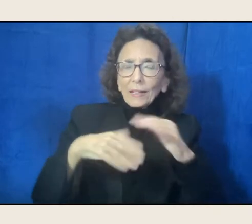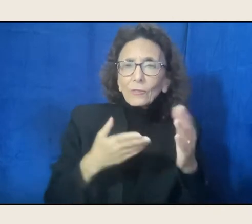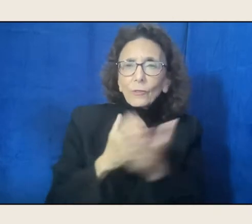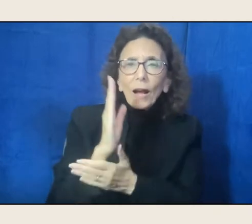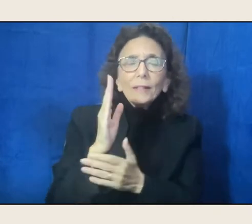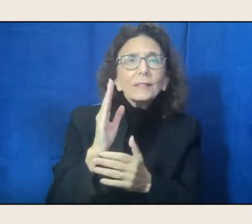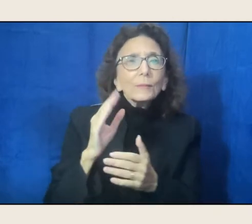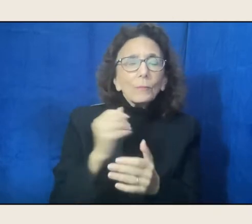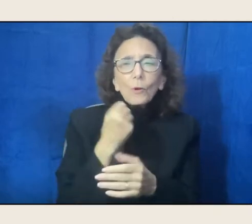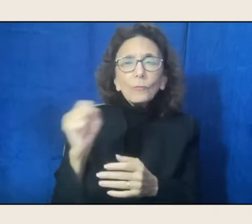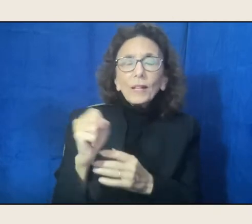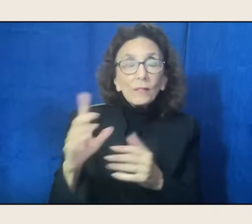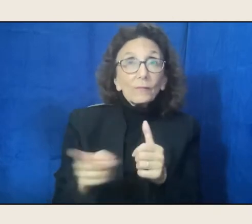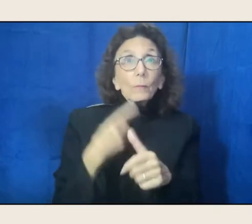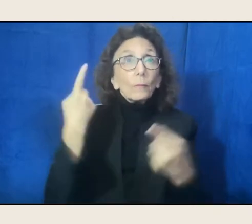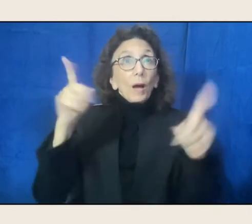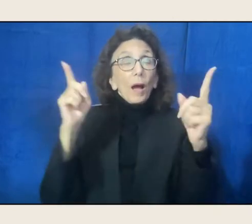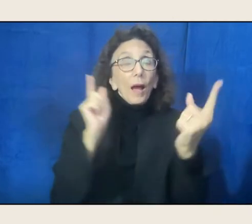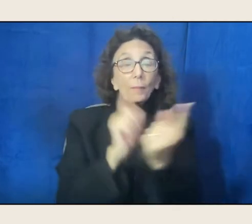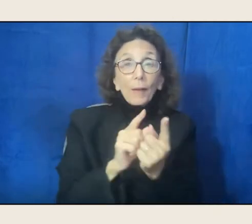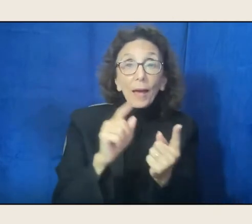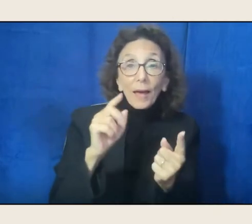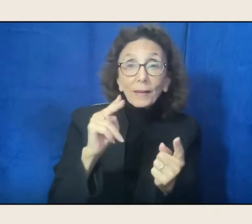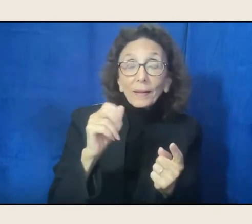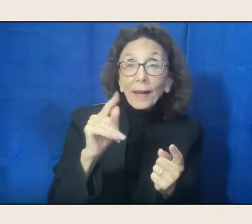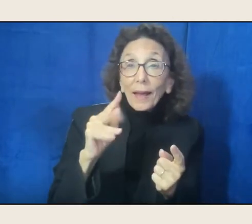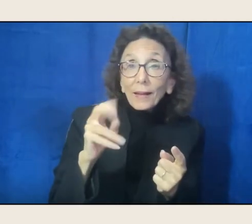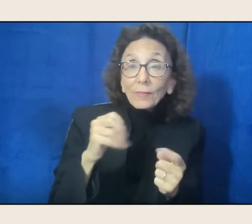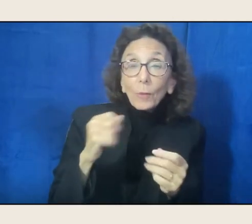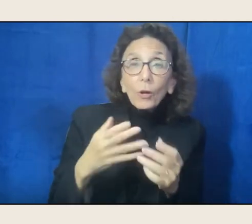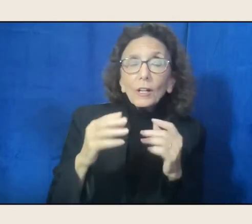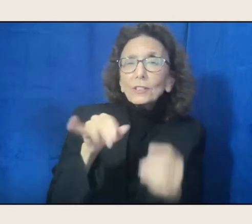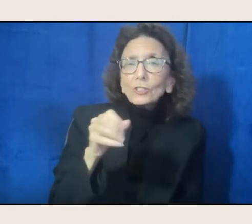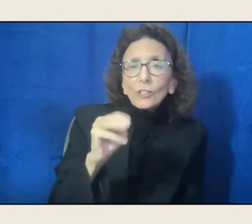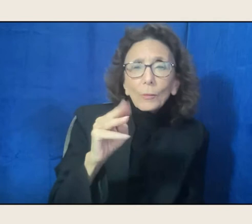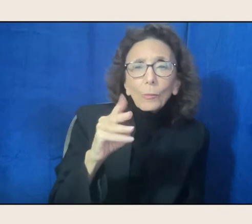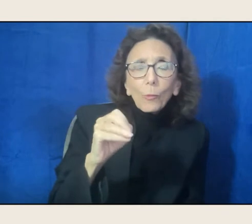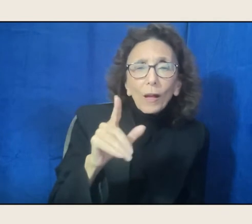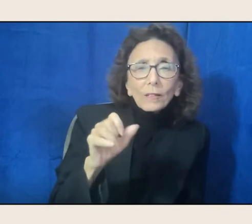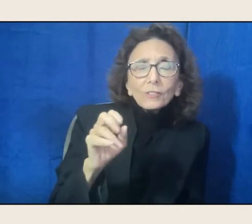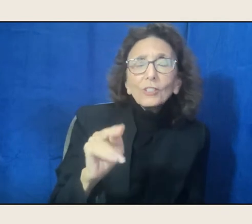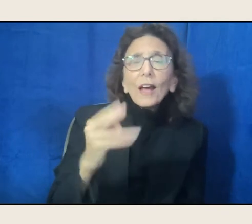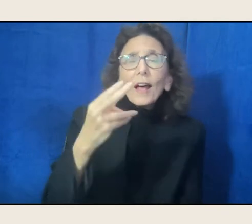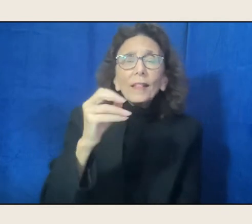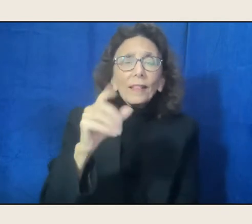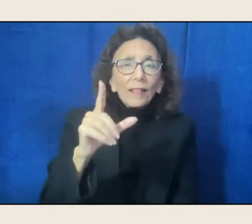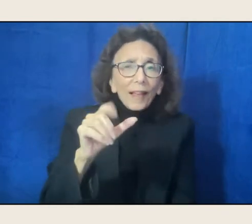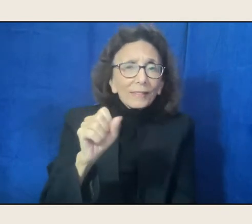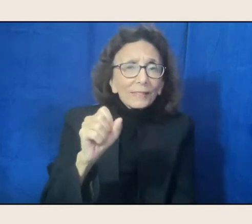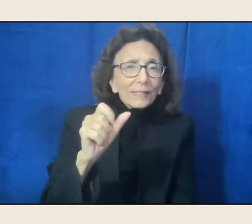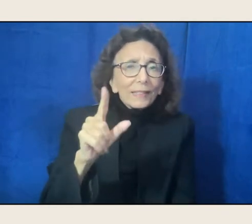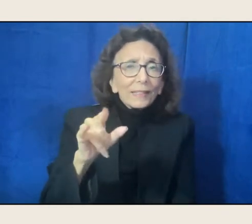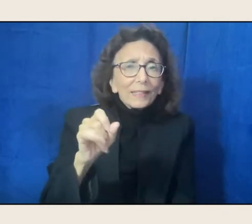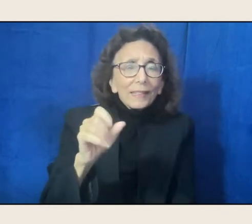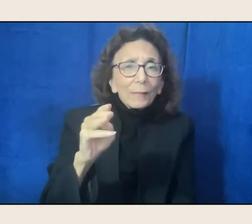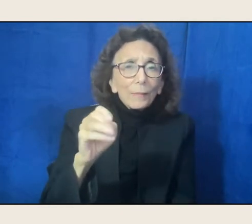There was Jim Welch, Simon Ortiz, Leslie Marmon Silko. I knew her poetry before her short stories.